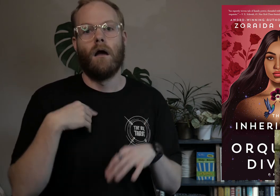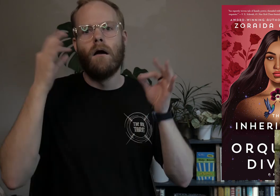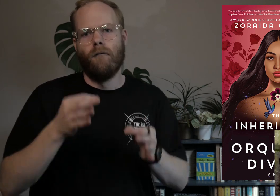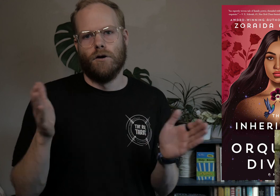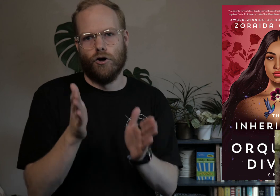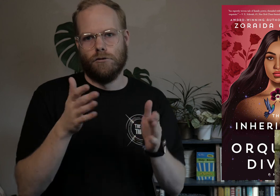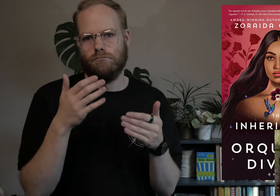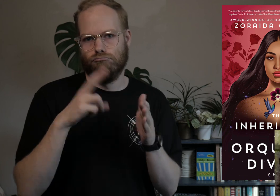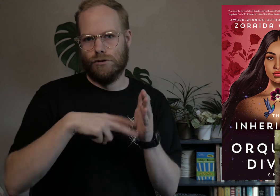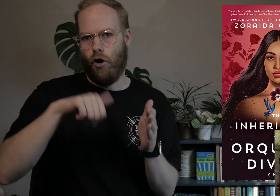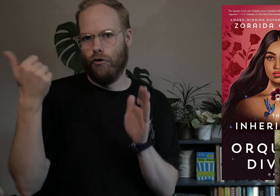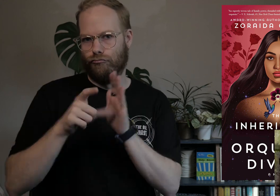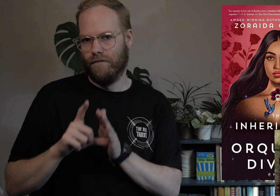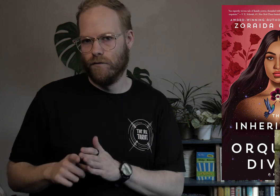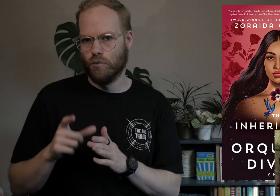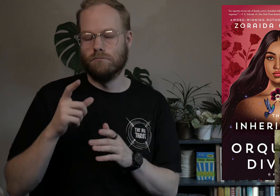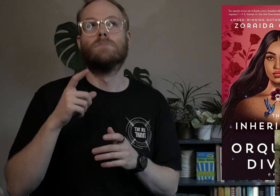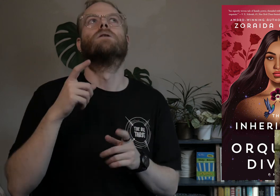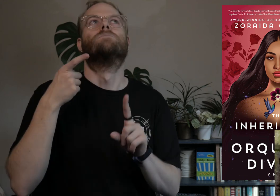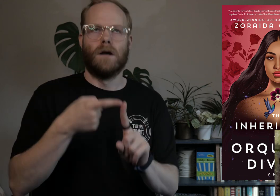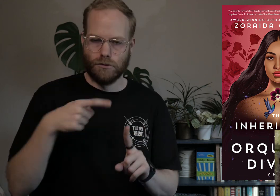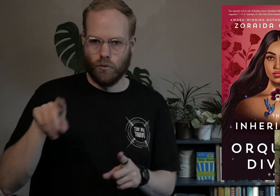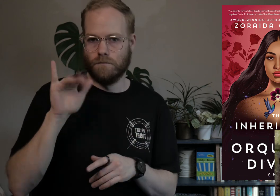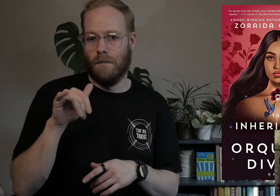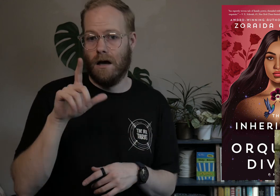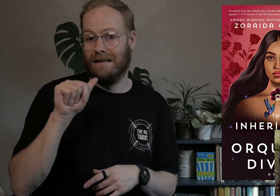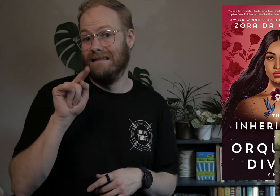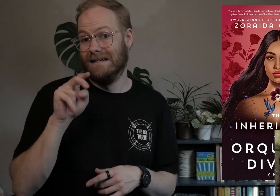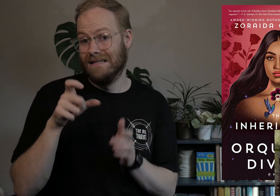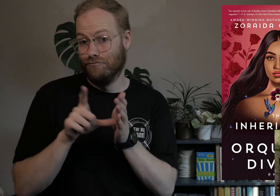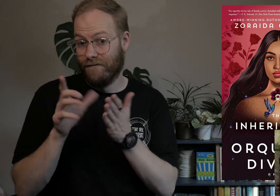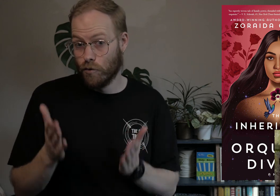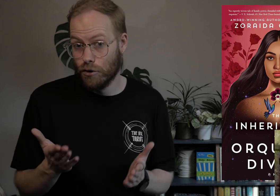I would definitely encourage you to go read other reviews, especially those by Latine reviewers.